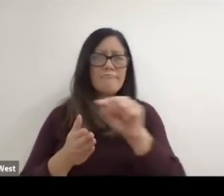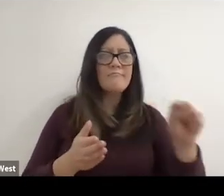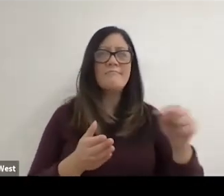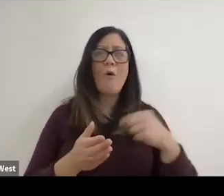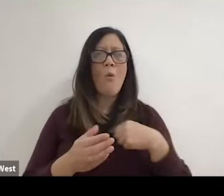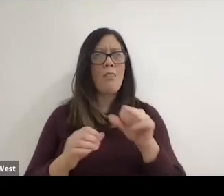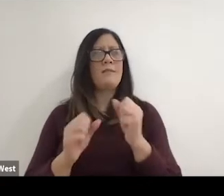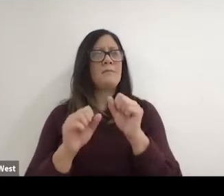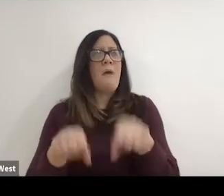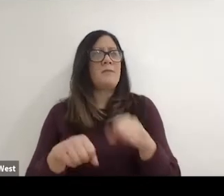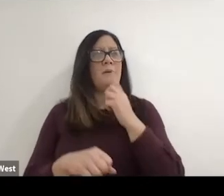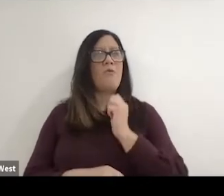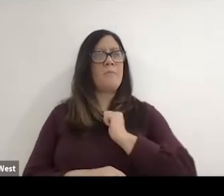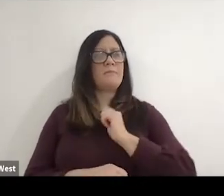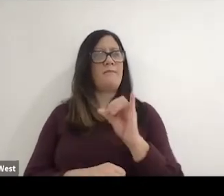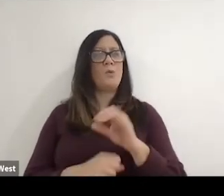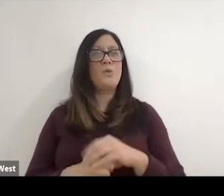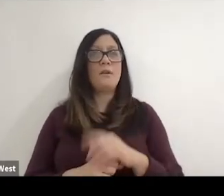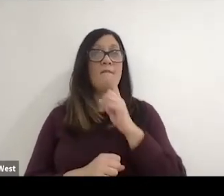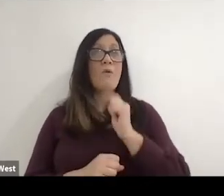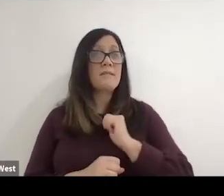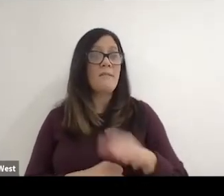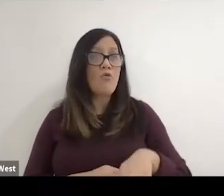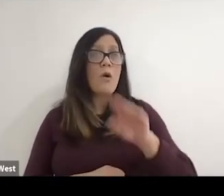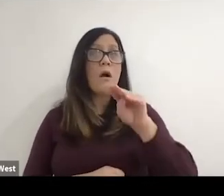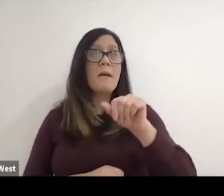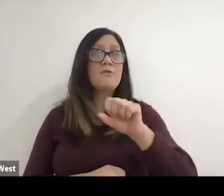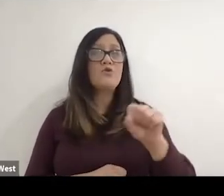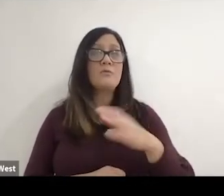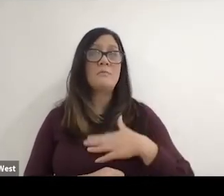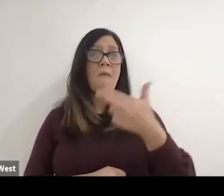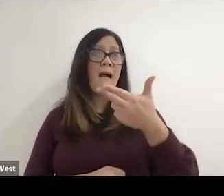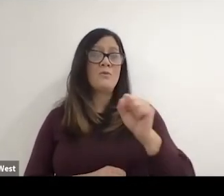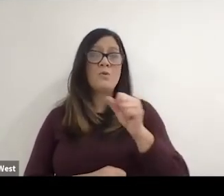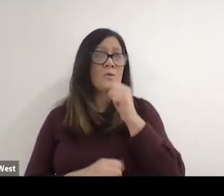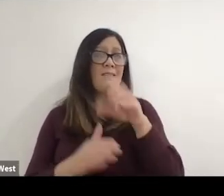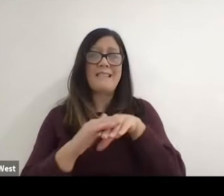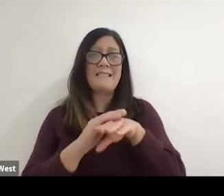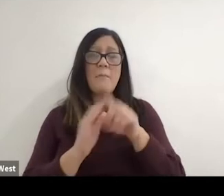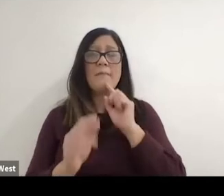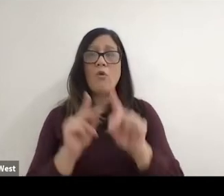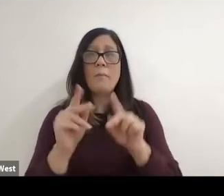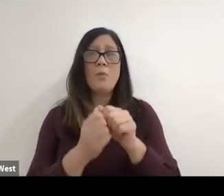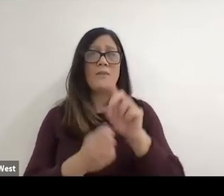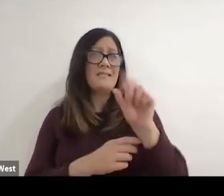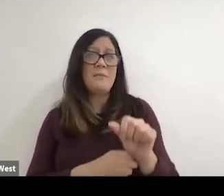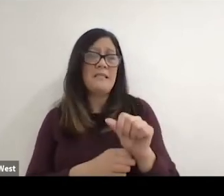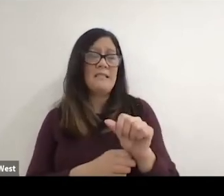me to realize like what was possible for me growing up in Massachusetts. My high school was completely inaccessible for students with disabilities,